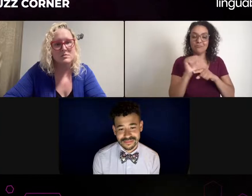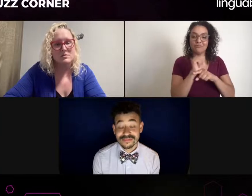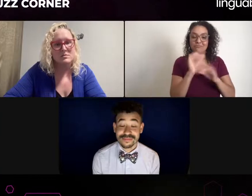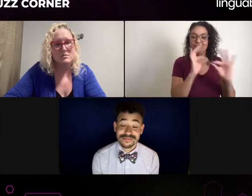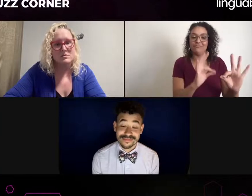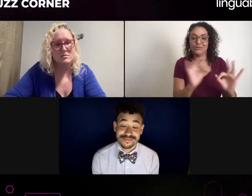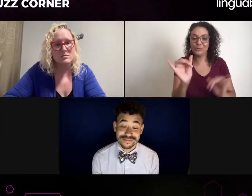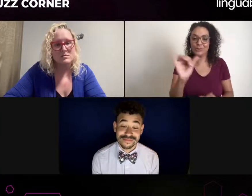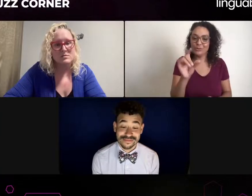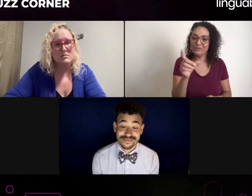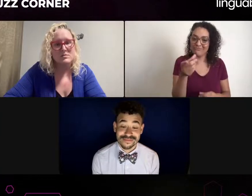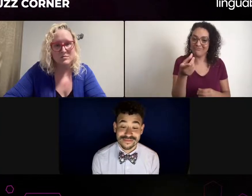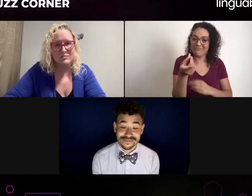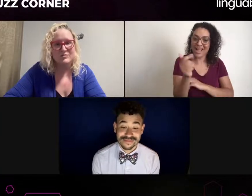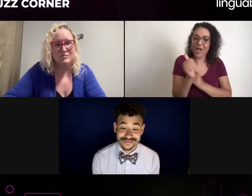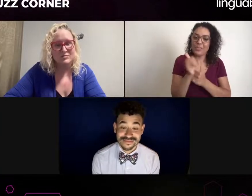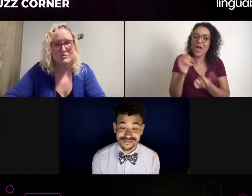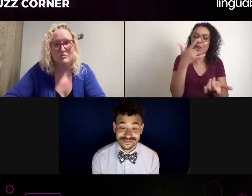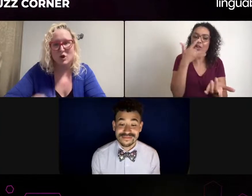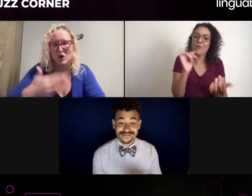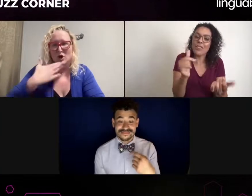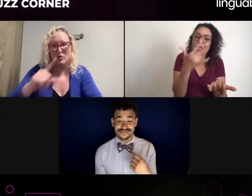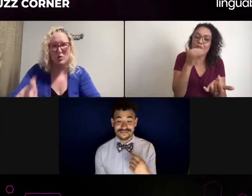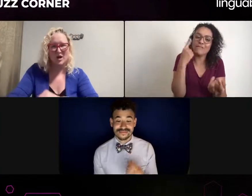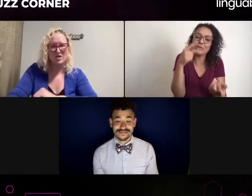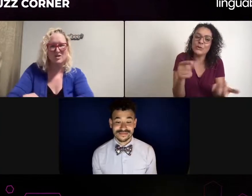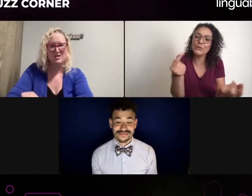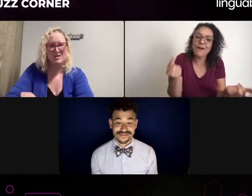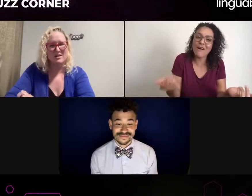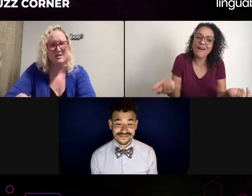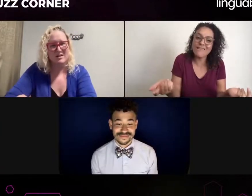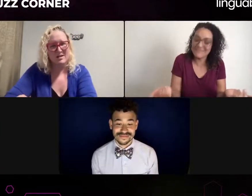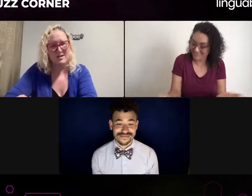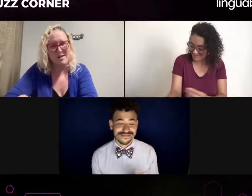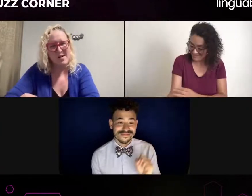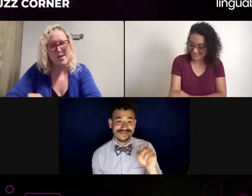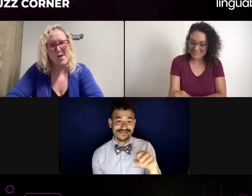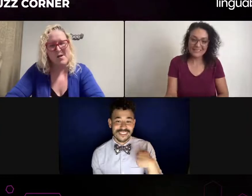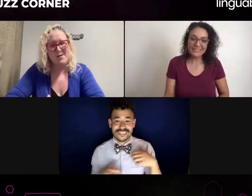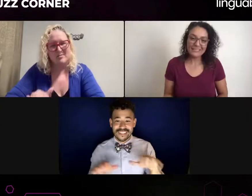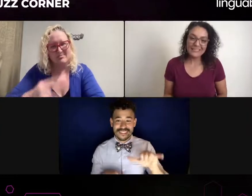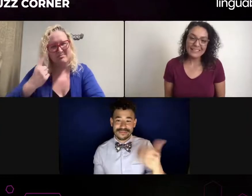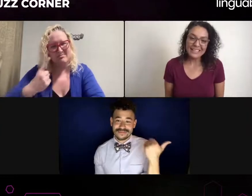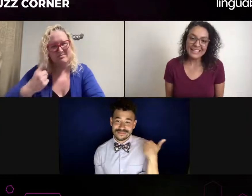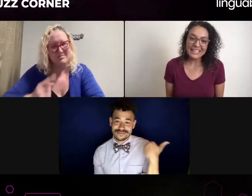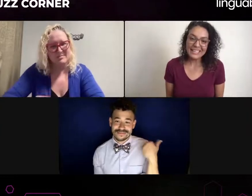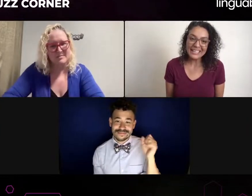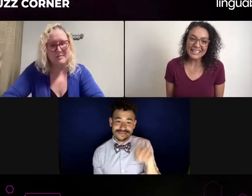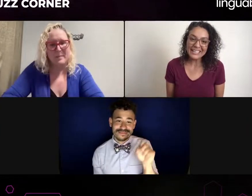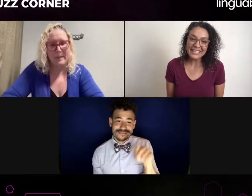they're very timid, very passive, very mild. Mm hmm. Mm hmm. Yeah.